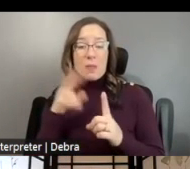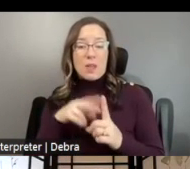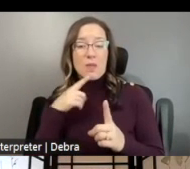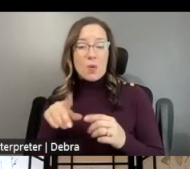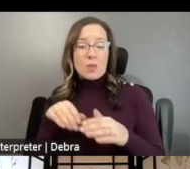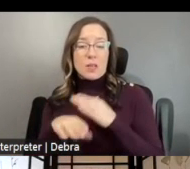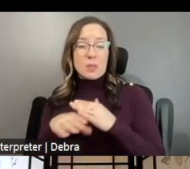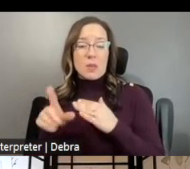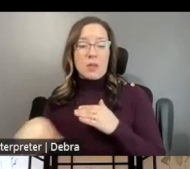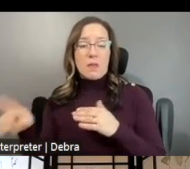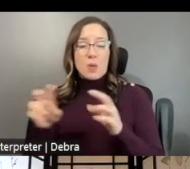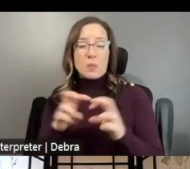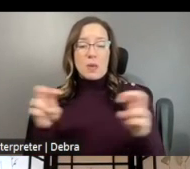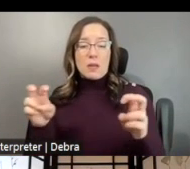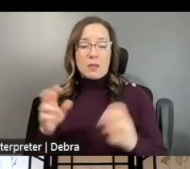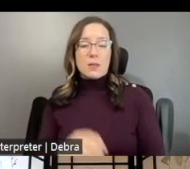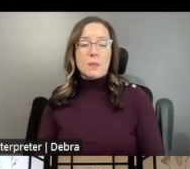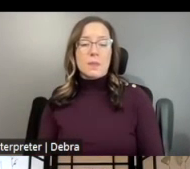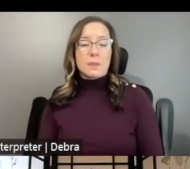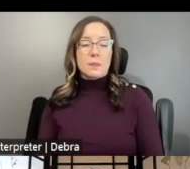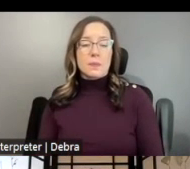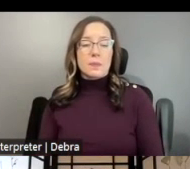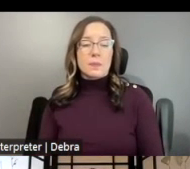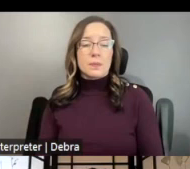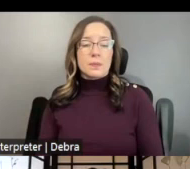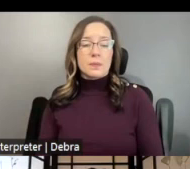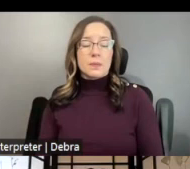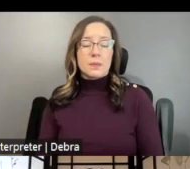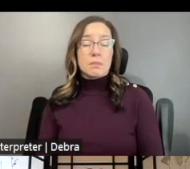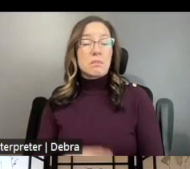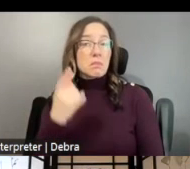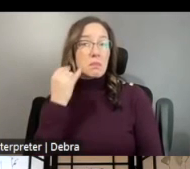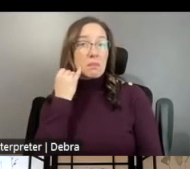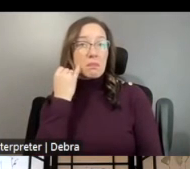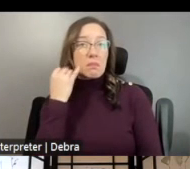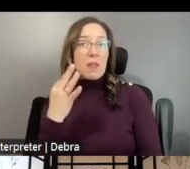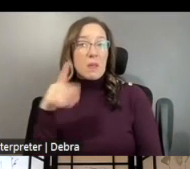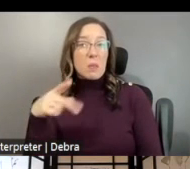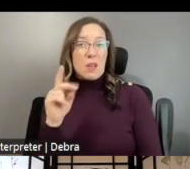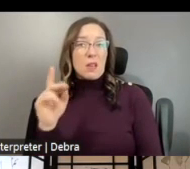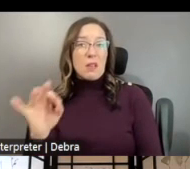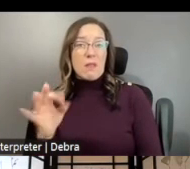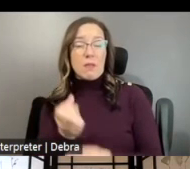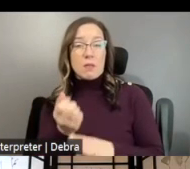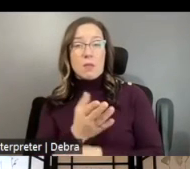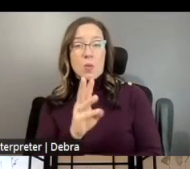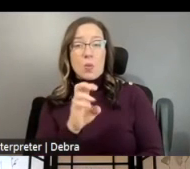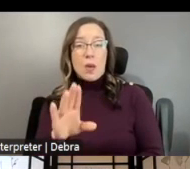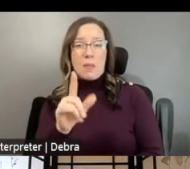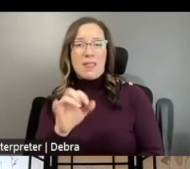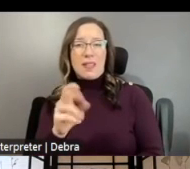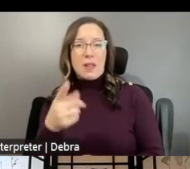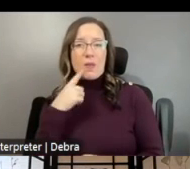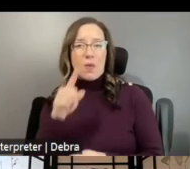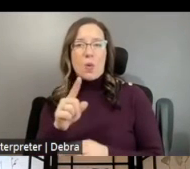OF OUR PANELISTS. IF YOU ARE SUBMITTING A PDF WITH WEB LINKS TO VIDEO SAMPLES PLEASE PUT ALL